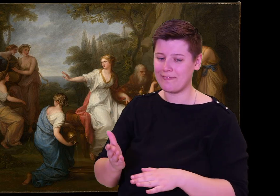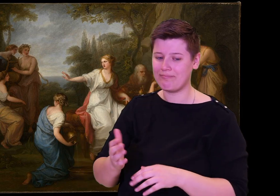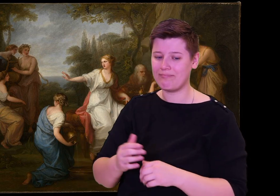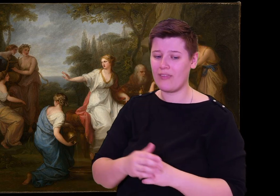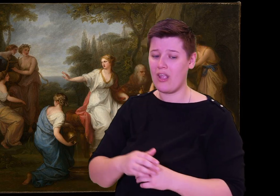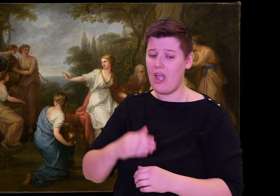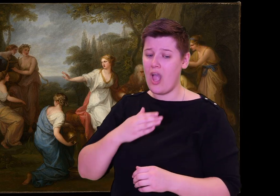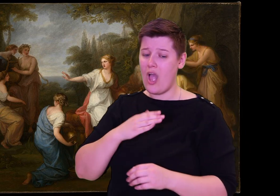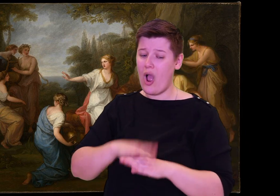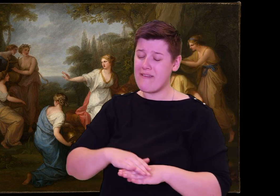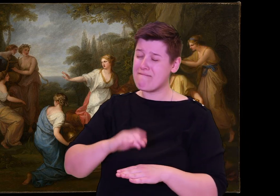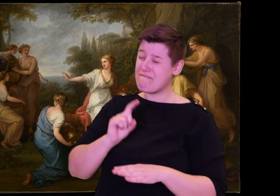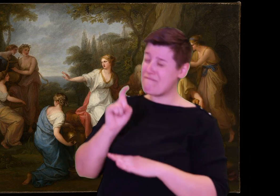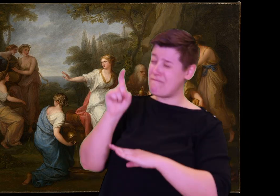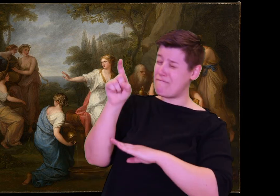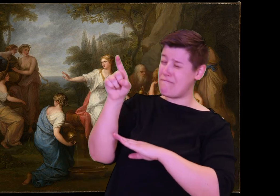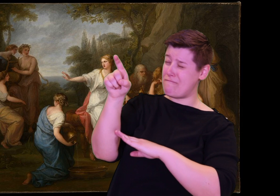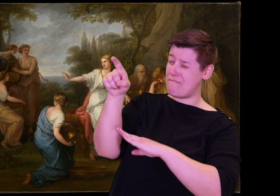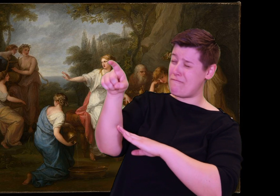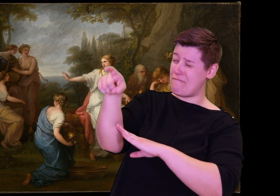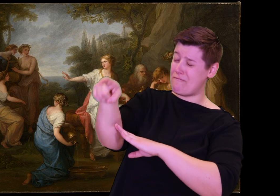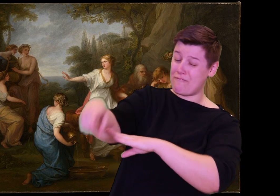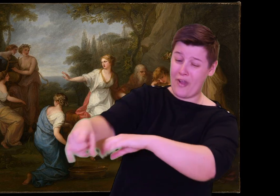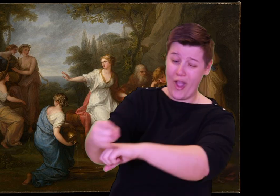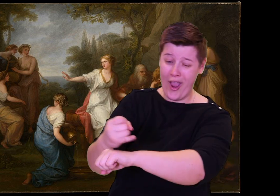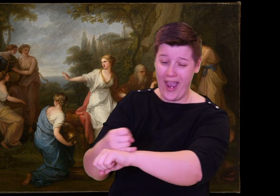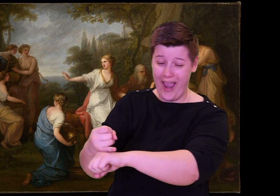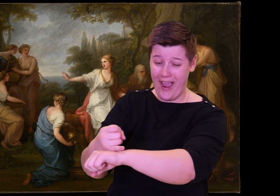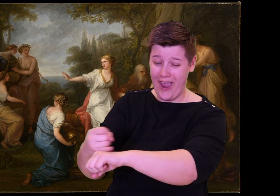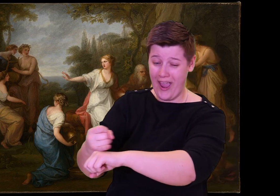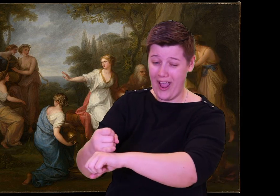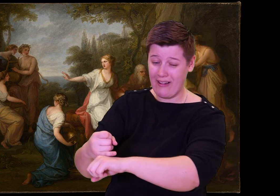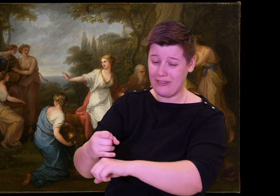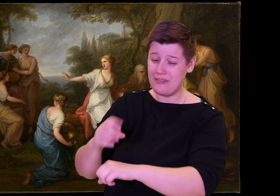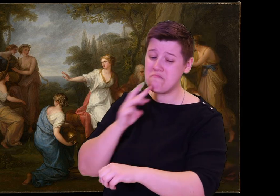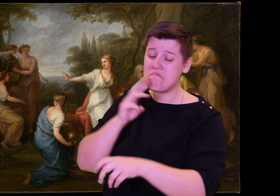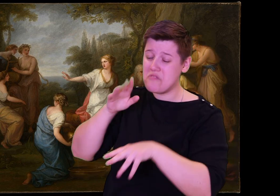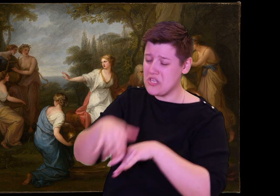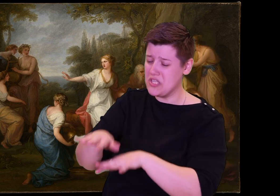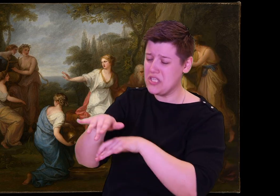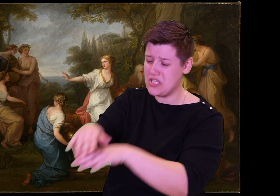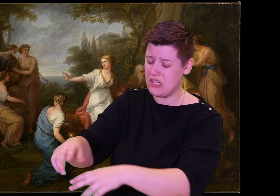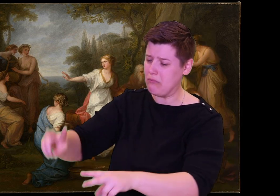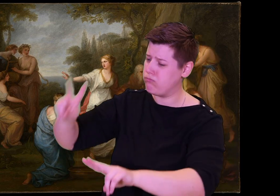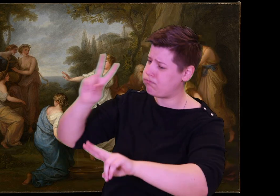not let him go. Now I will make a prophecy the gods have given me, and I